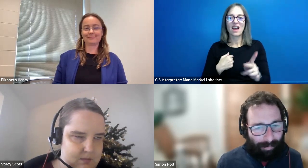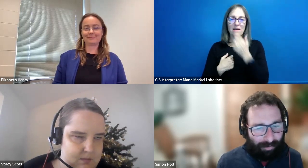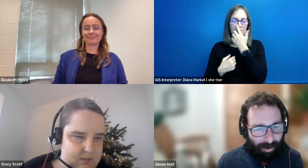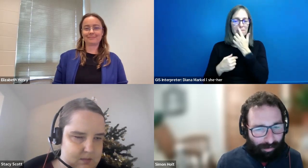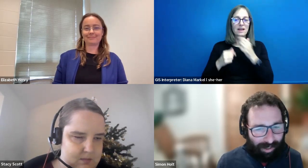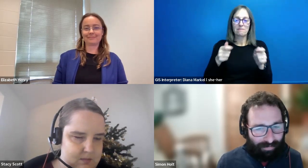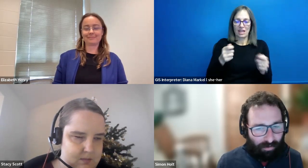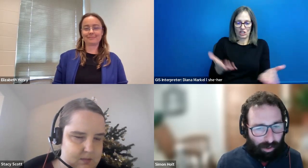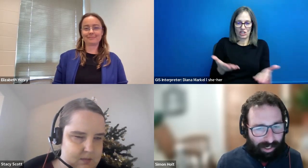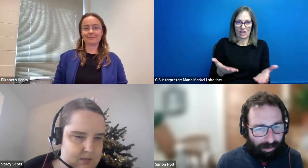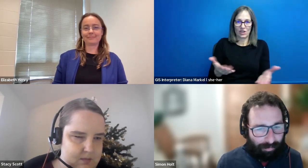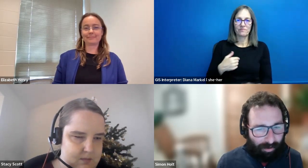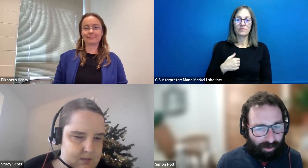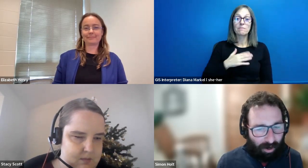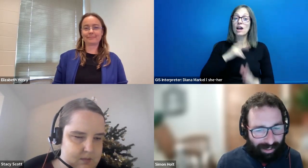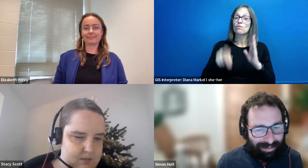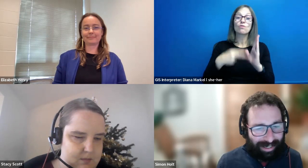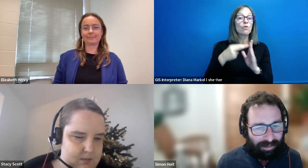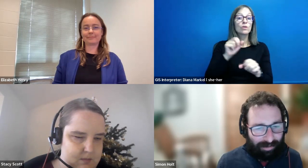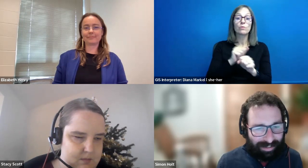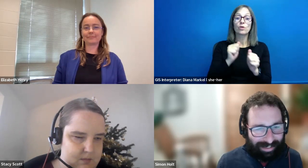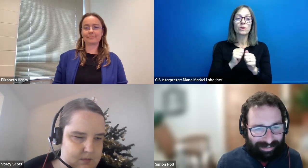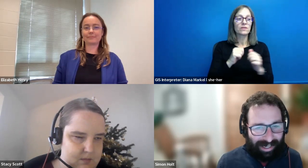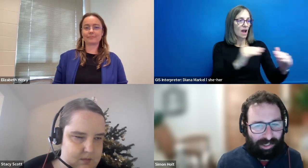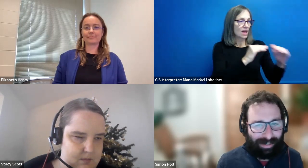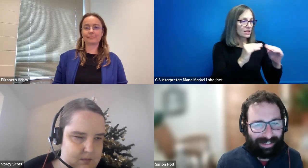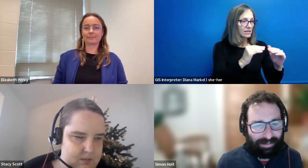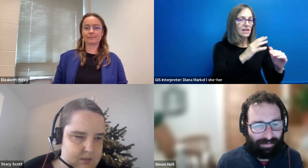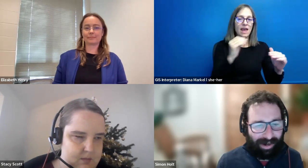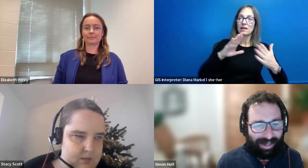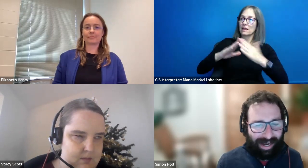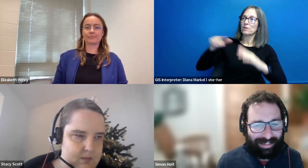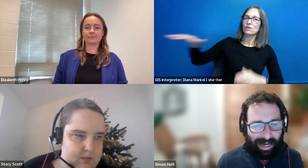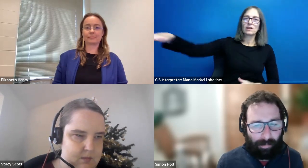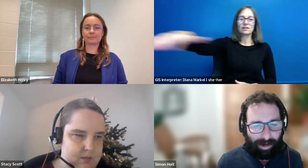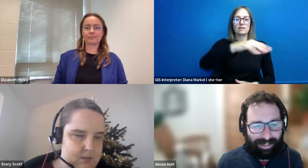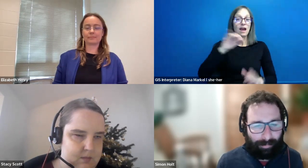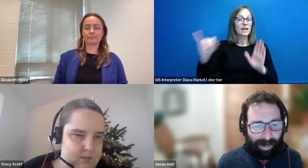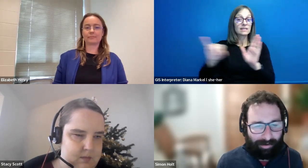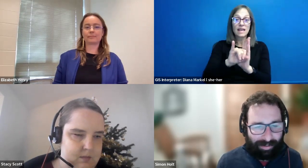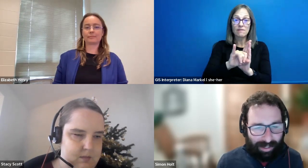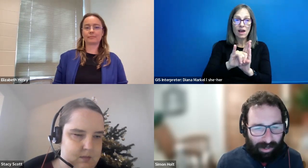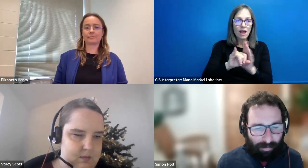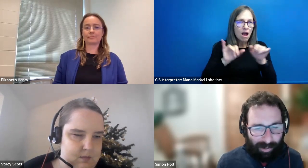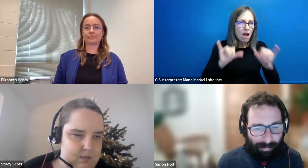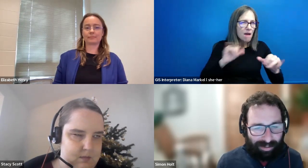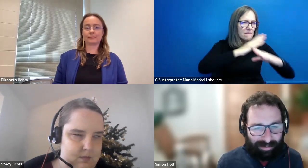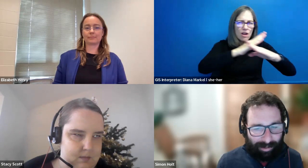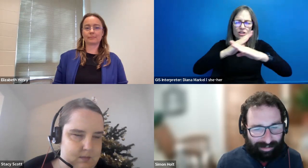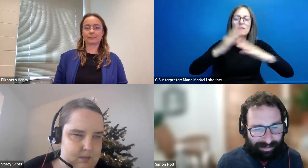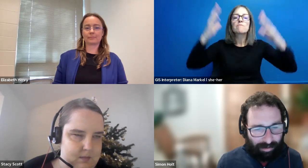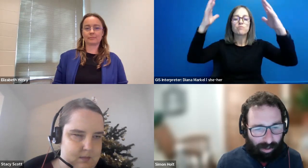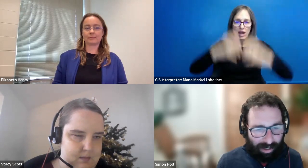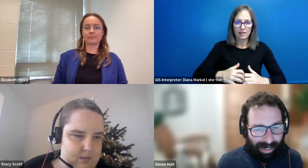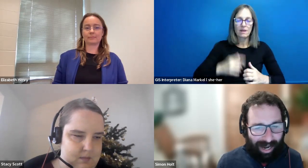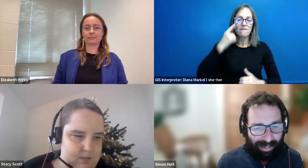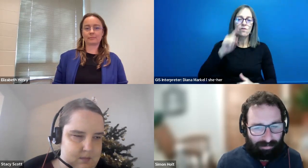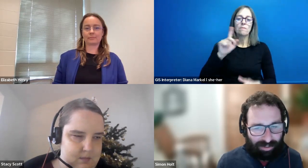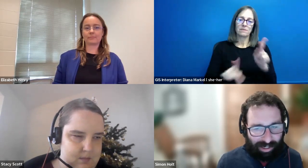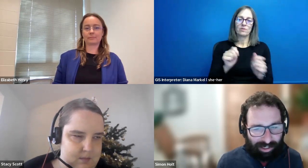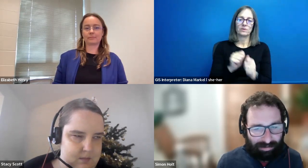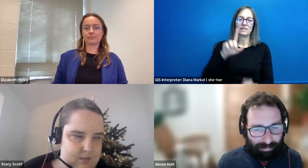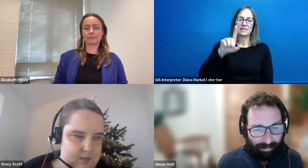Simon Holt: My role involves working with both colleagues and communities to identify and to help break down barriers for people with disabilities at work and in research.